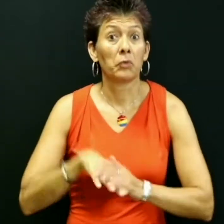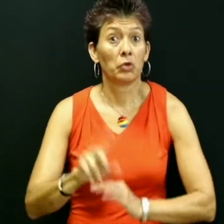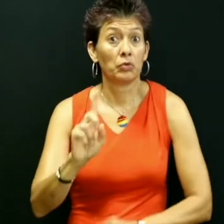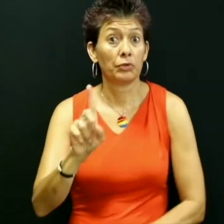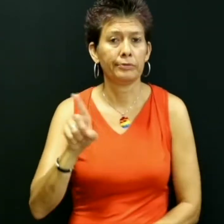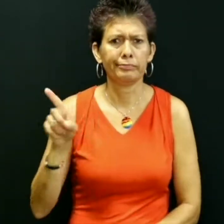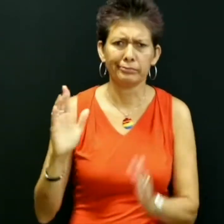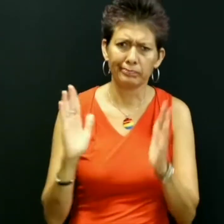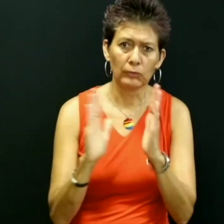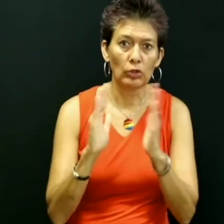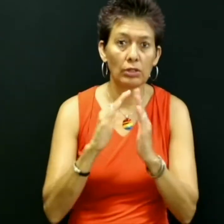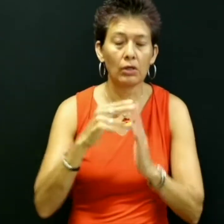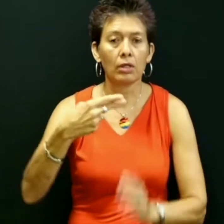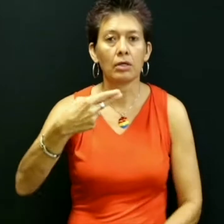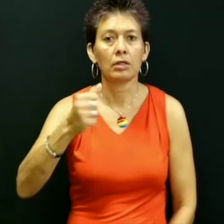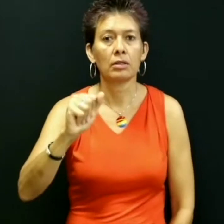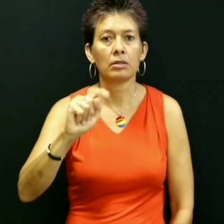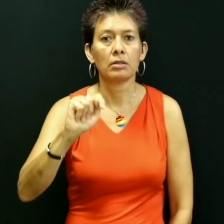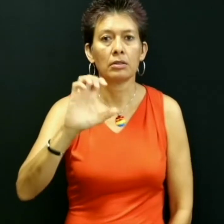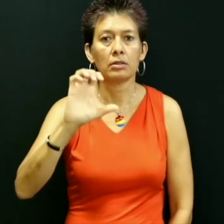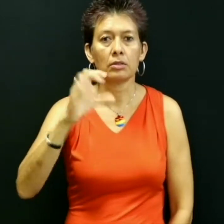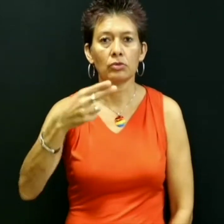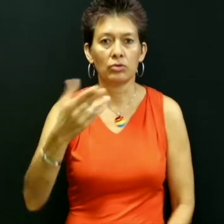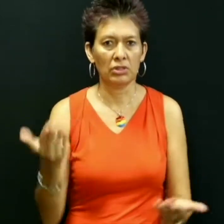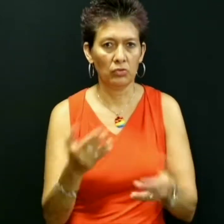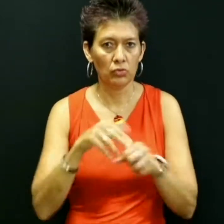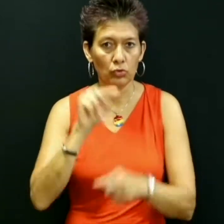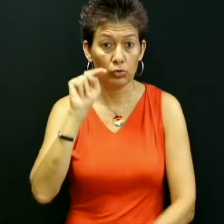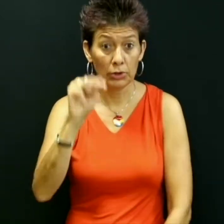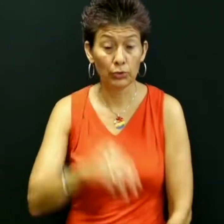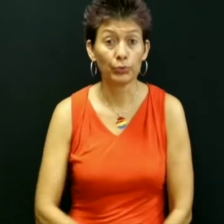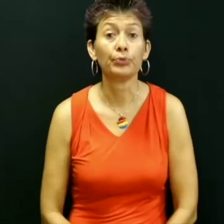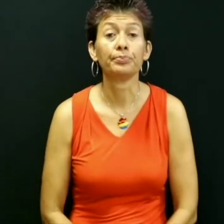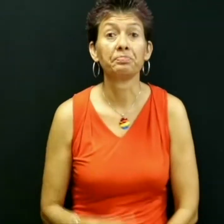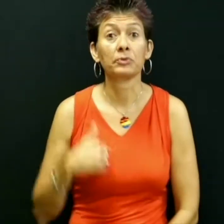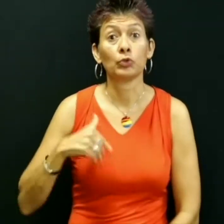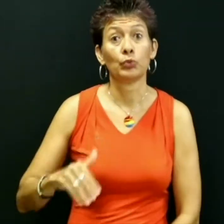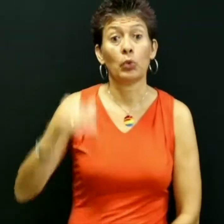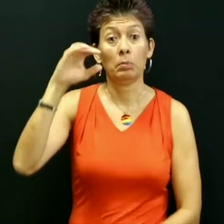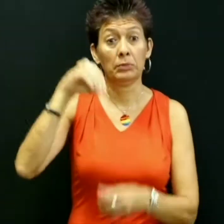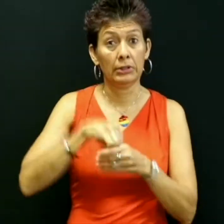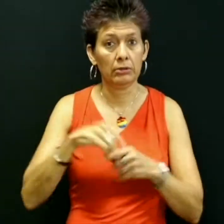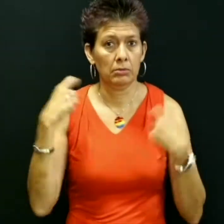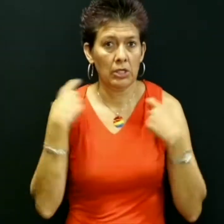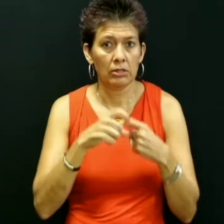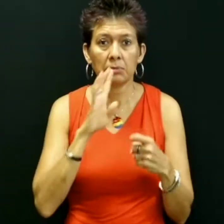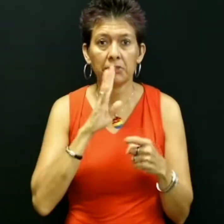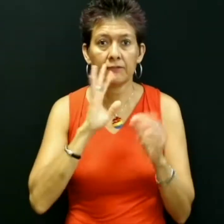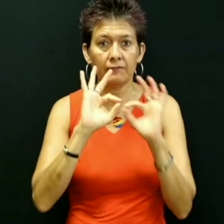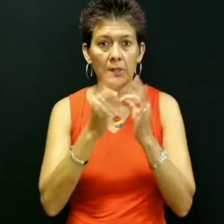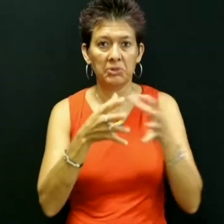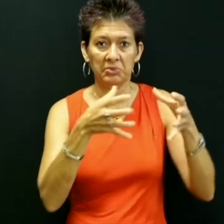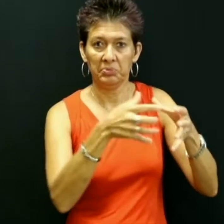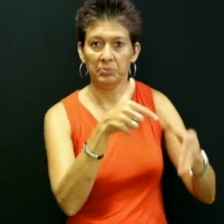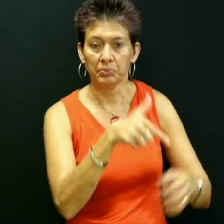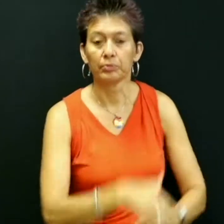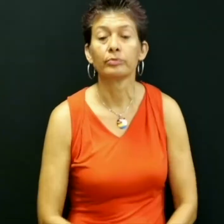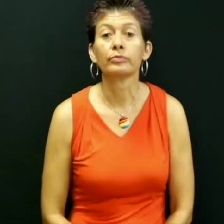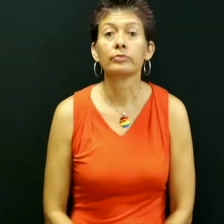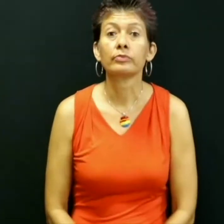I was born in a small town in Hatch, New Mexico. I grew up in a Spanish speaking family.